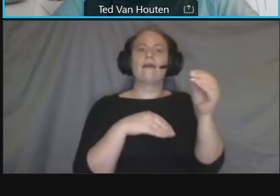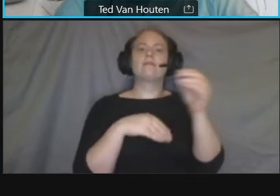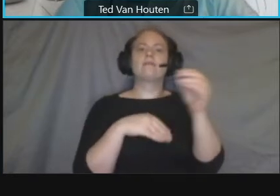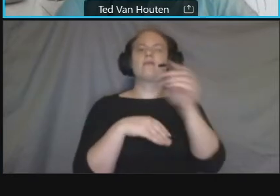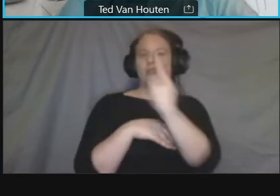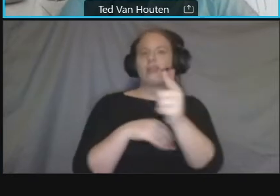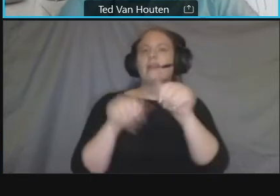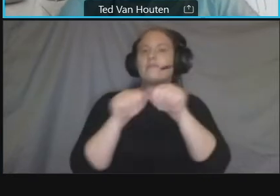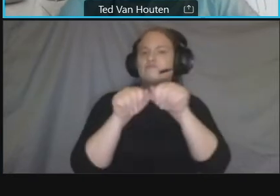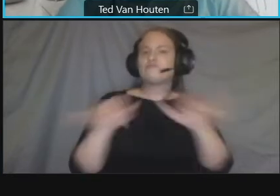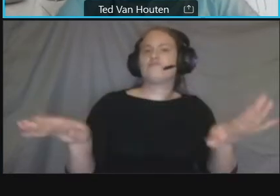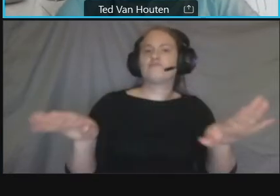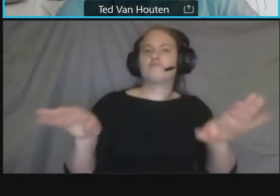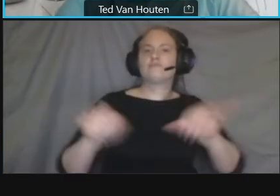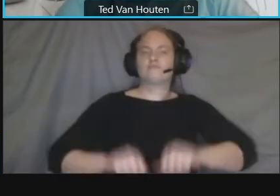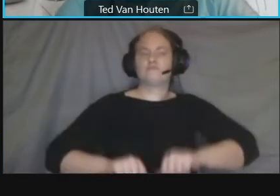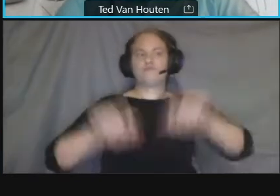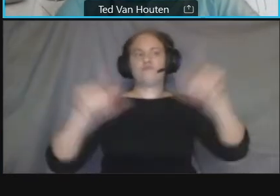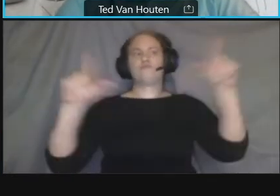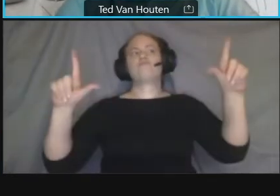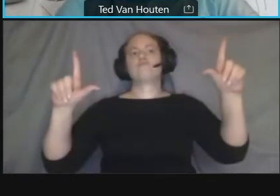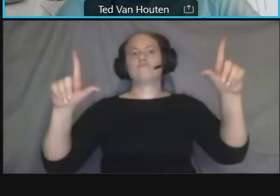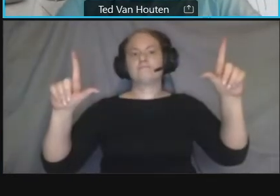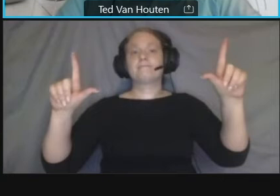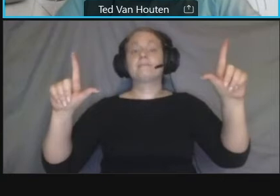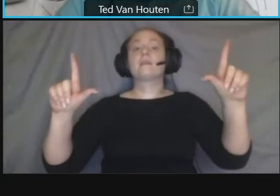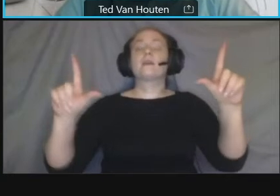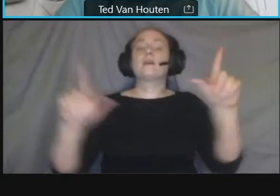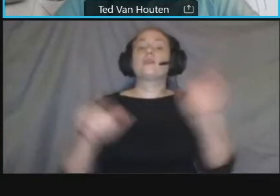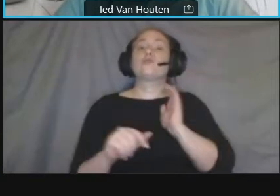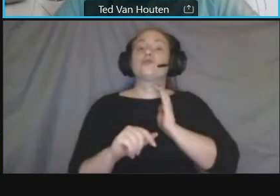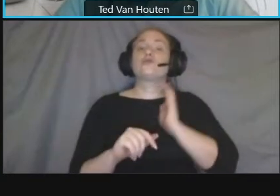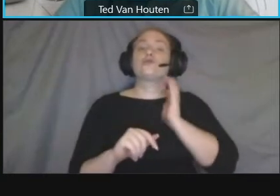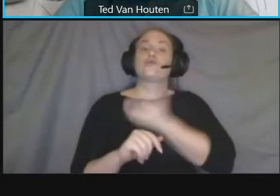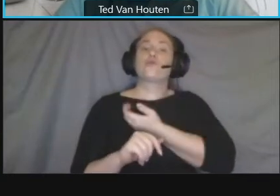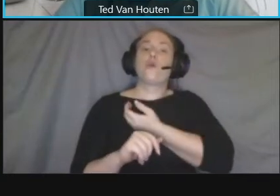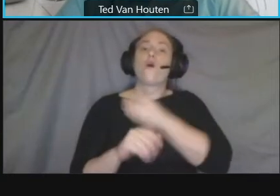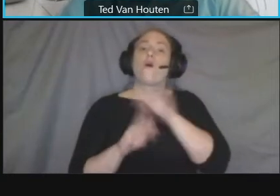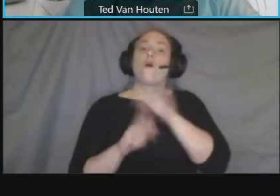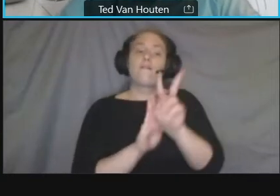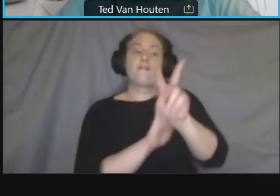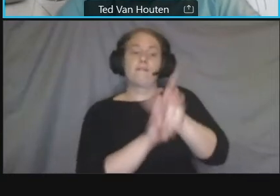the recording will be shared on our project teams uh webpage on the ddot site which is right there